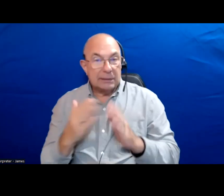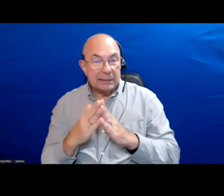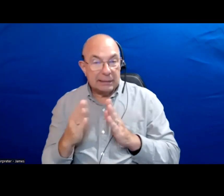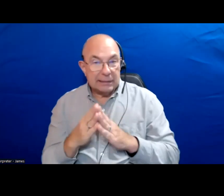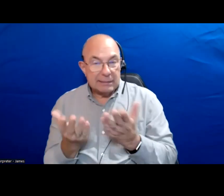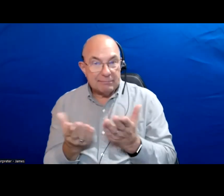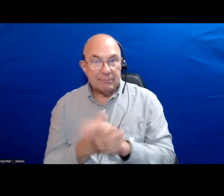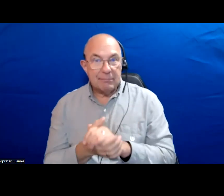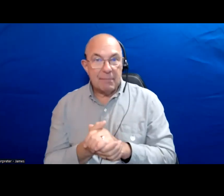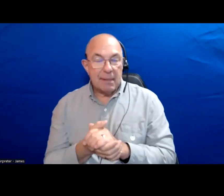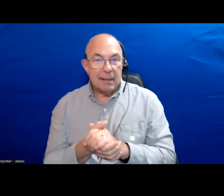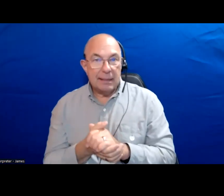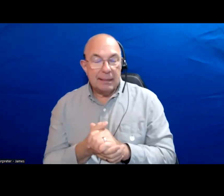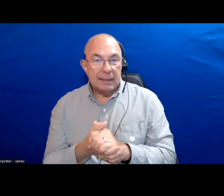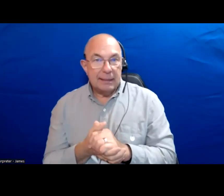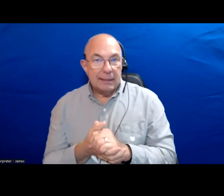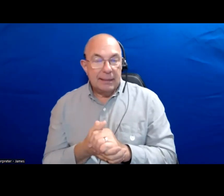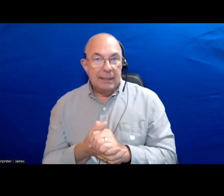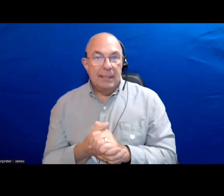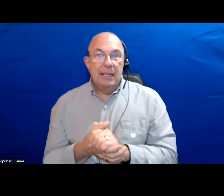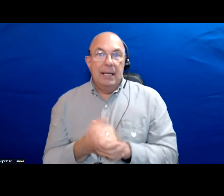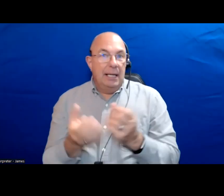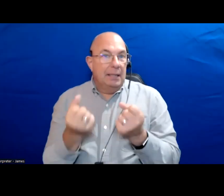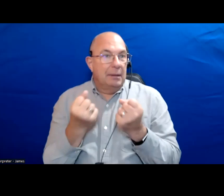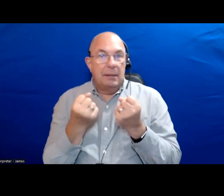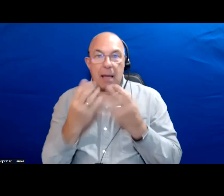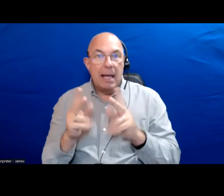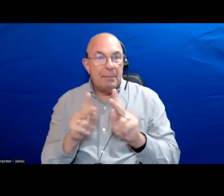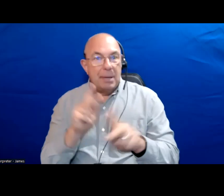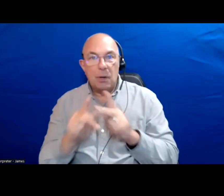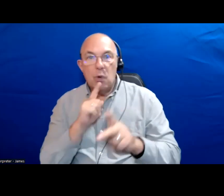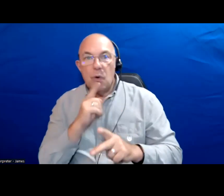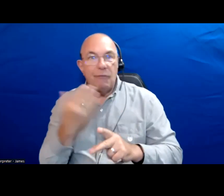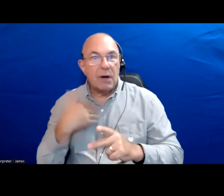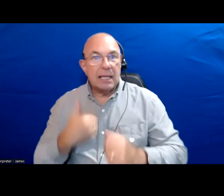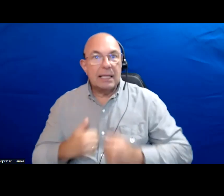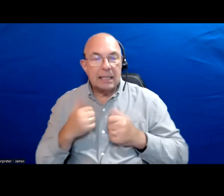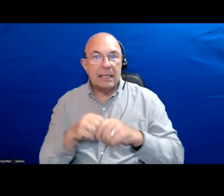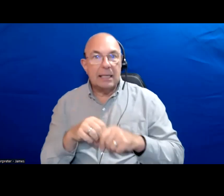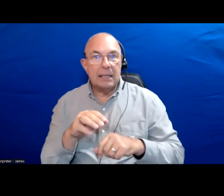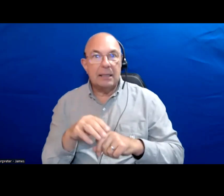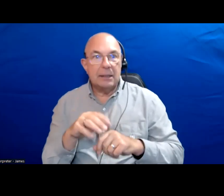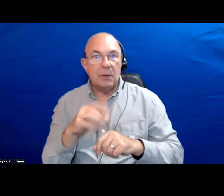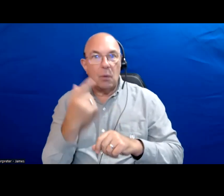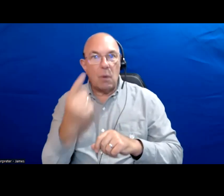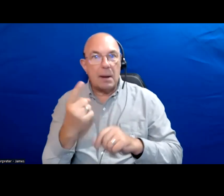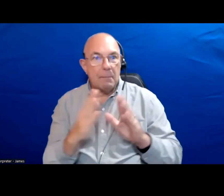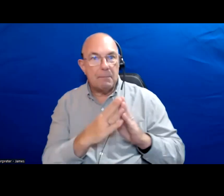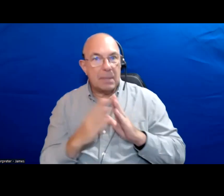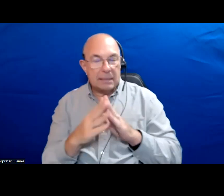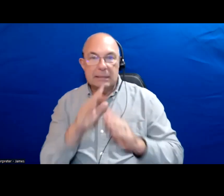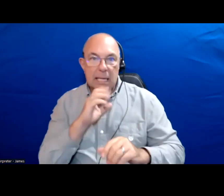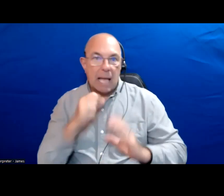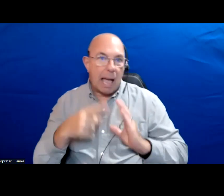We know that for many folks who live in northern Toronto as an example it takes hours to get